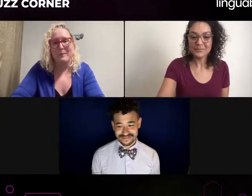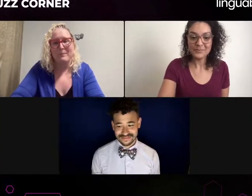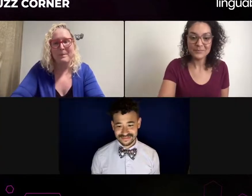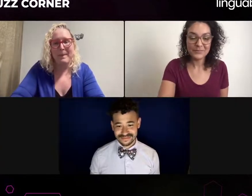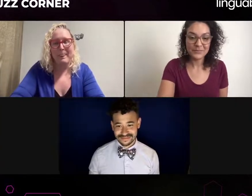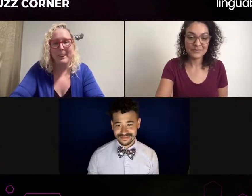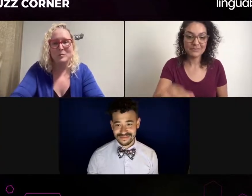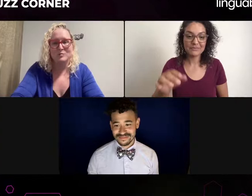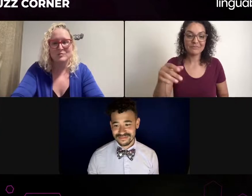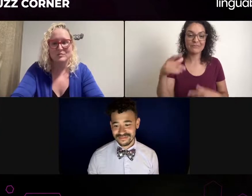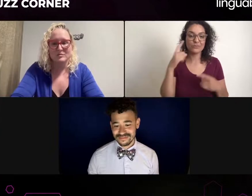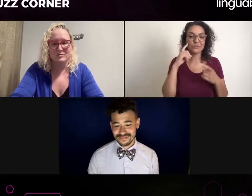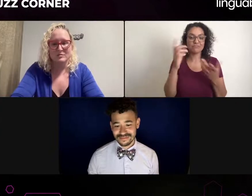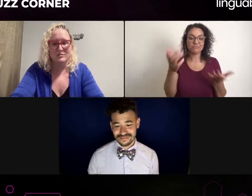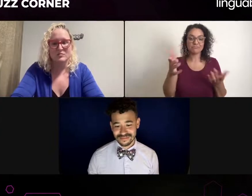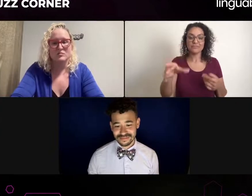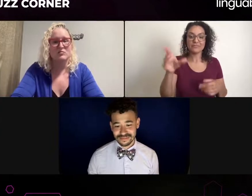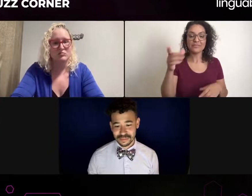I think that's a very interesting question that you've posed.